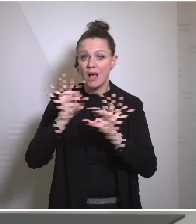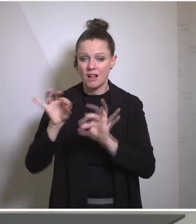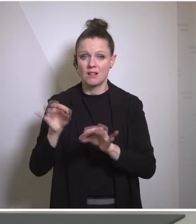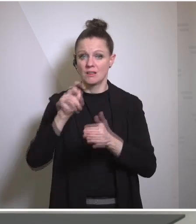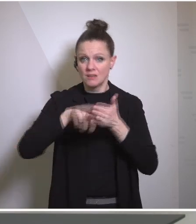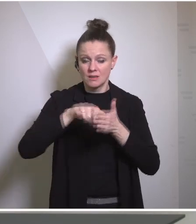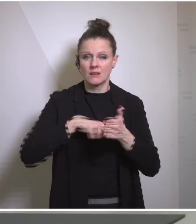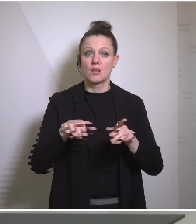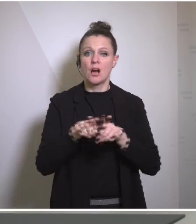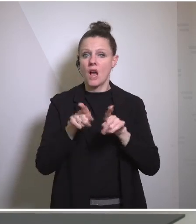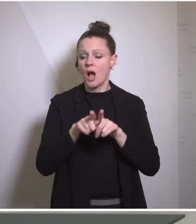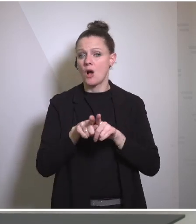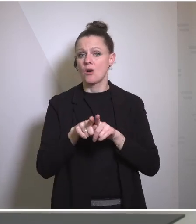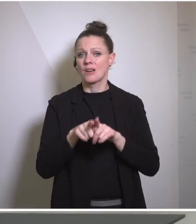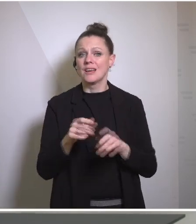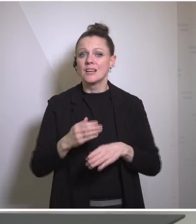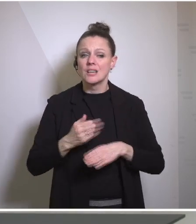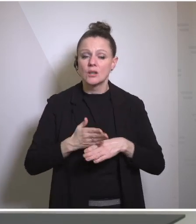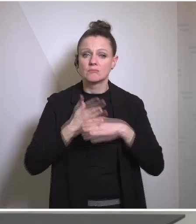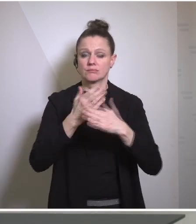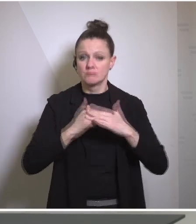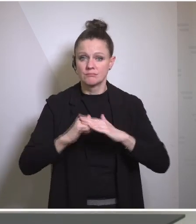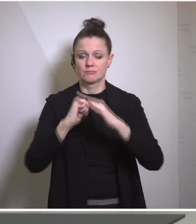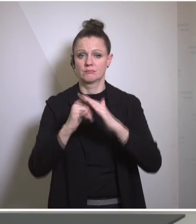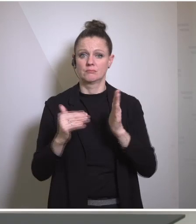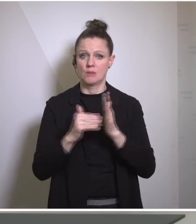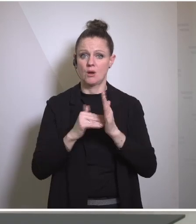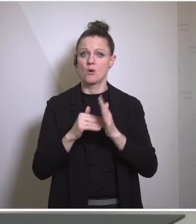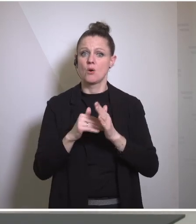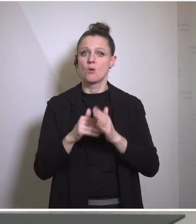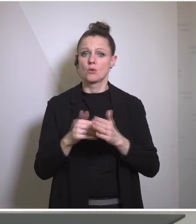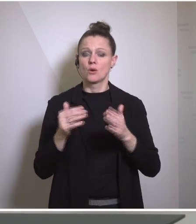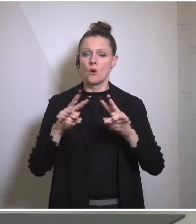assistance to get it to people who need it as well as helping the economy develop that none of that